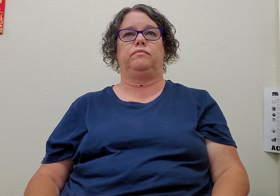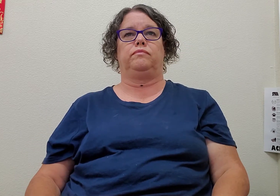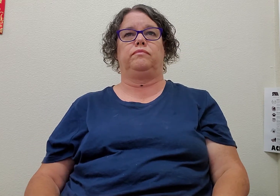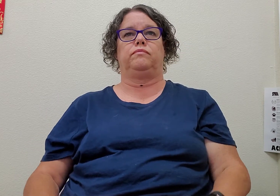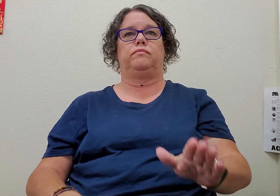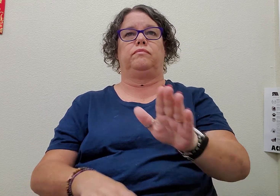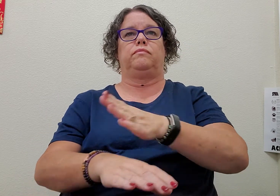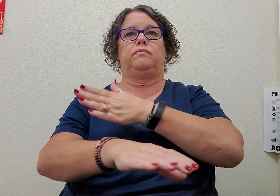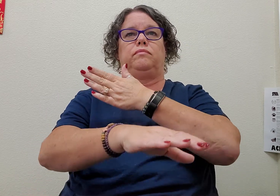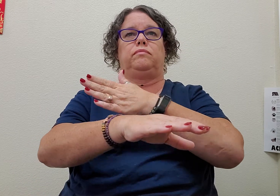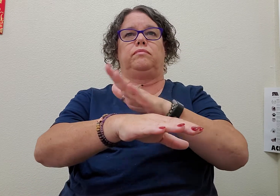music listen-to